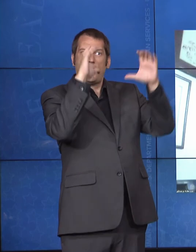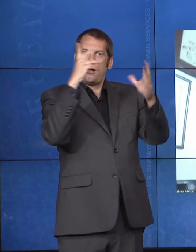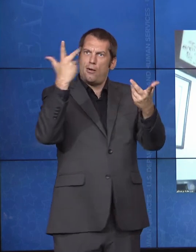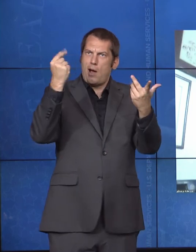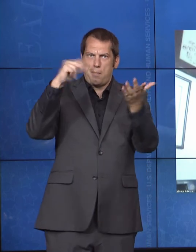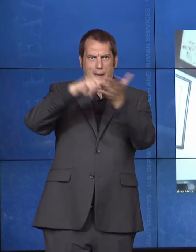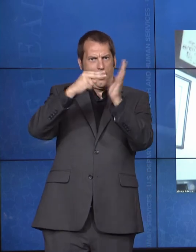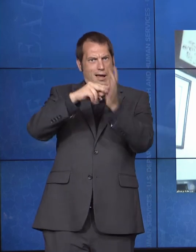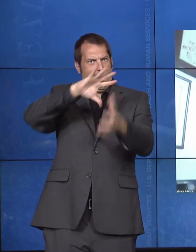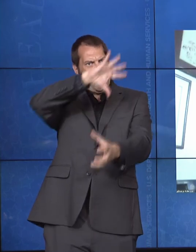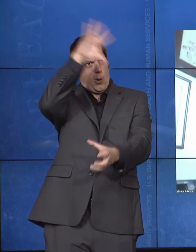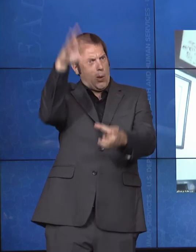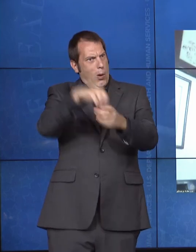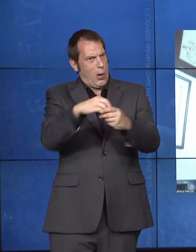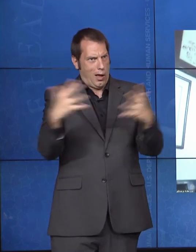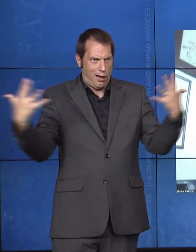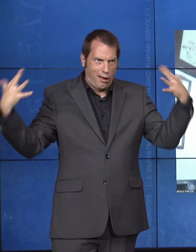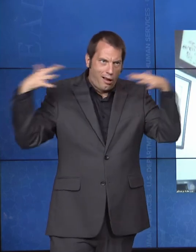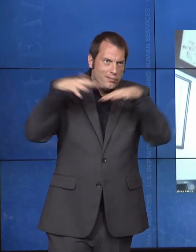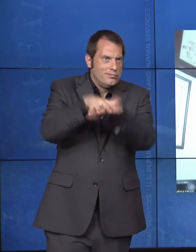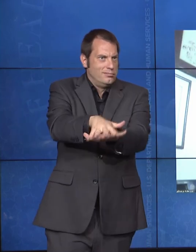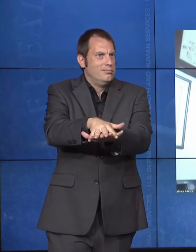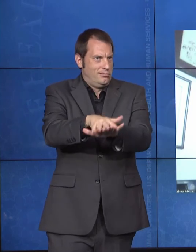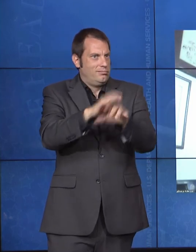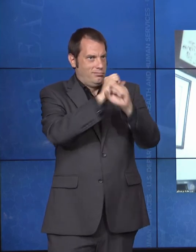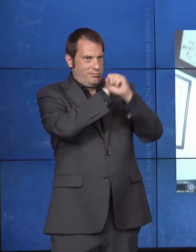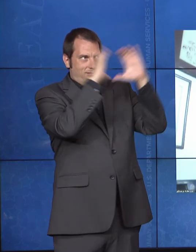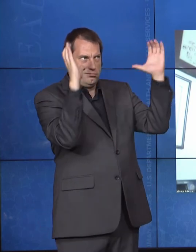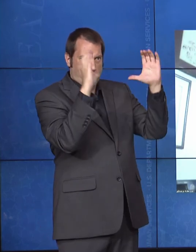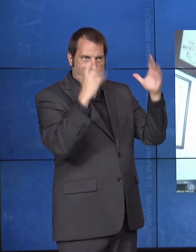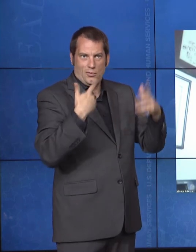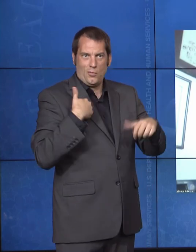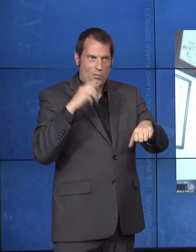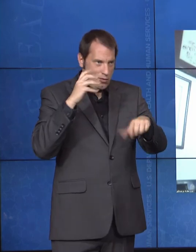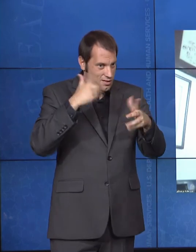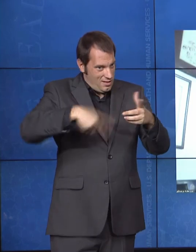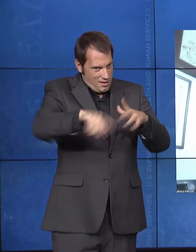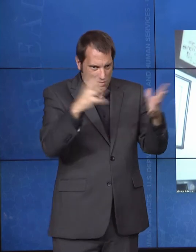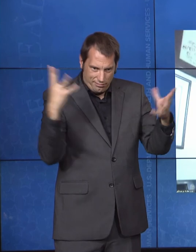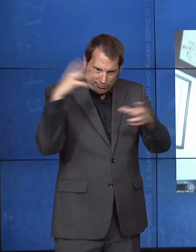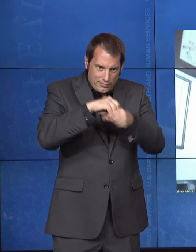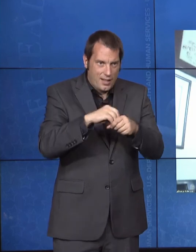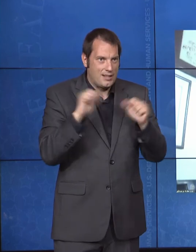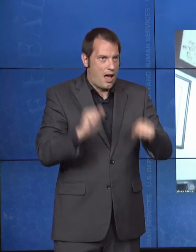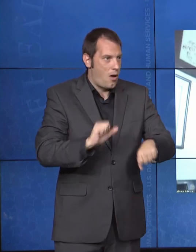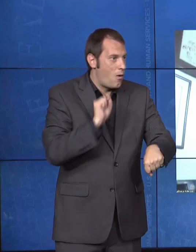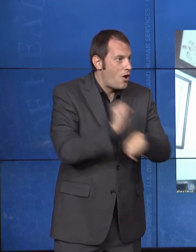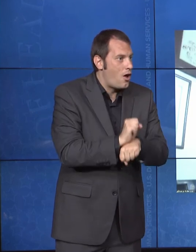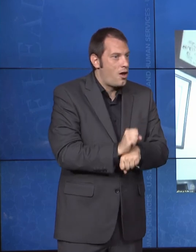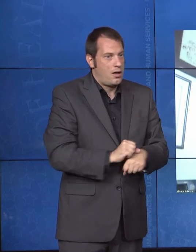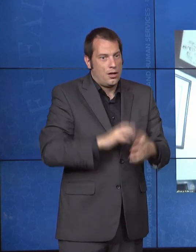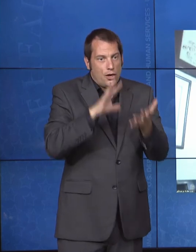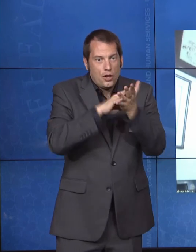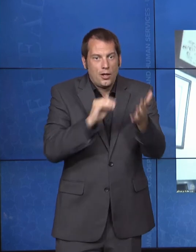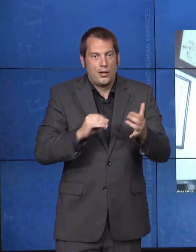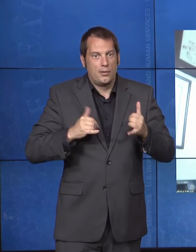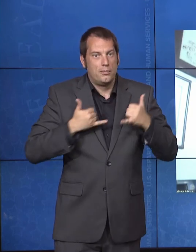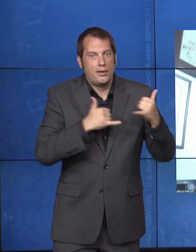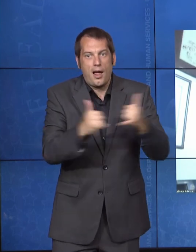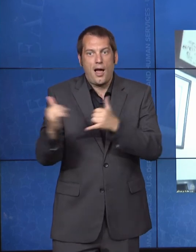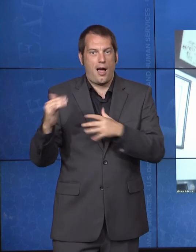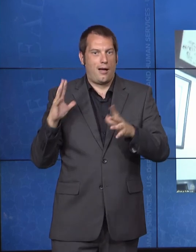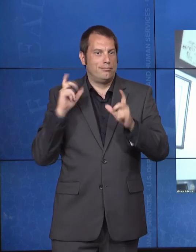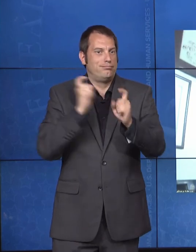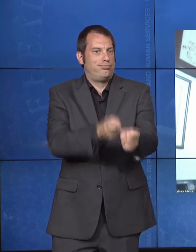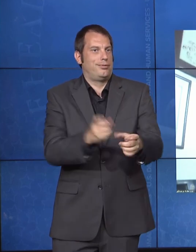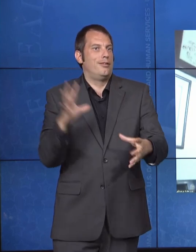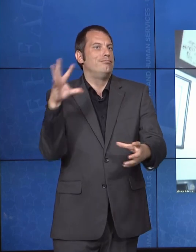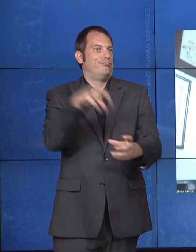play and contribute side by side. With the national expectation of accessibility and